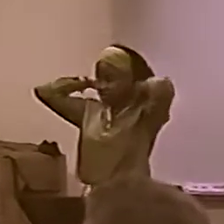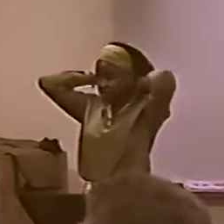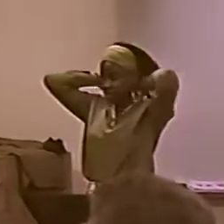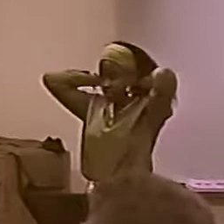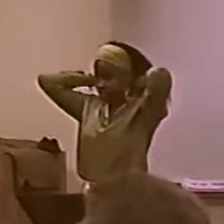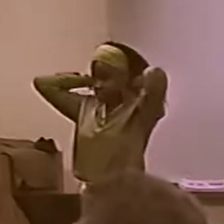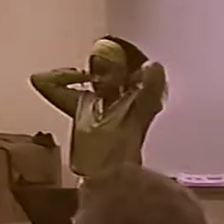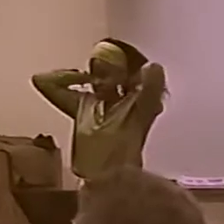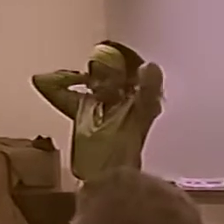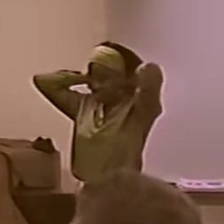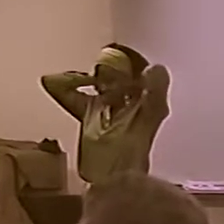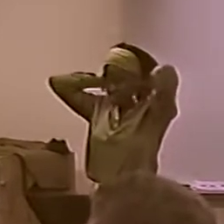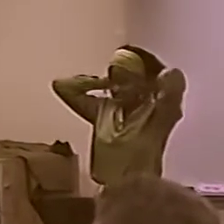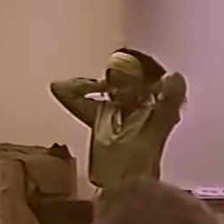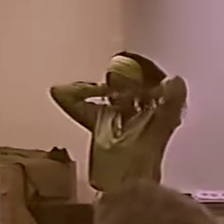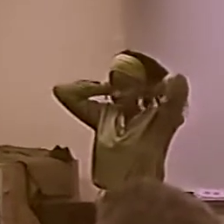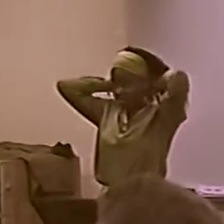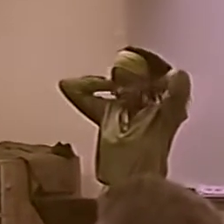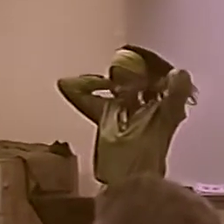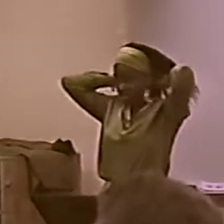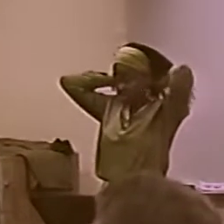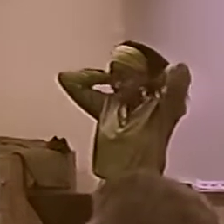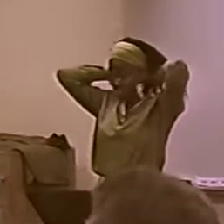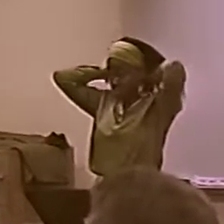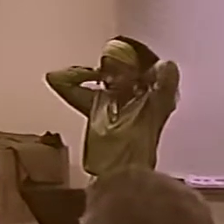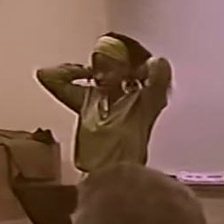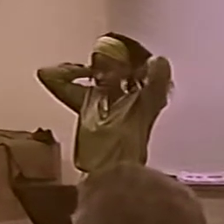BY A DEAF PERSON THAN THEATER WRITTEN BY A HEARING PERSON.